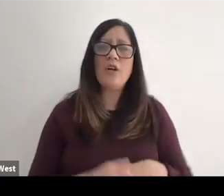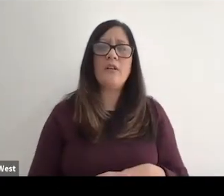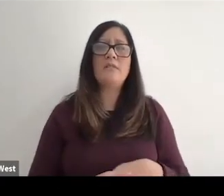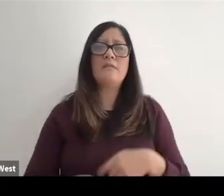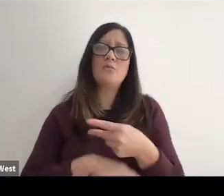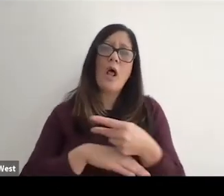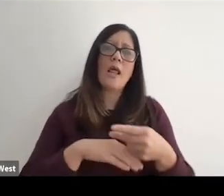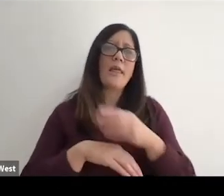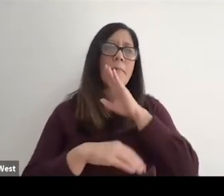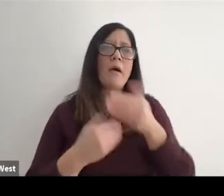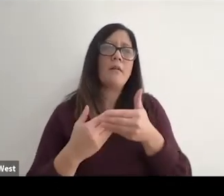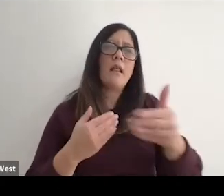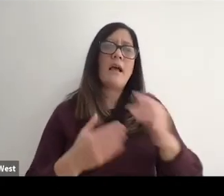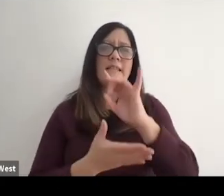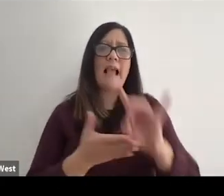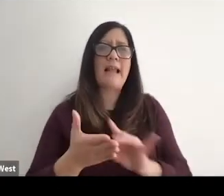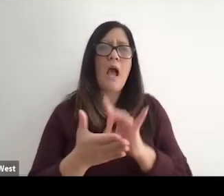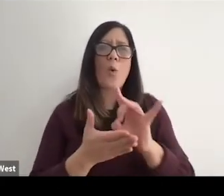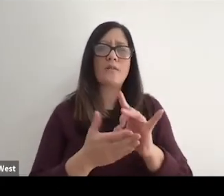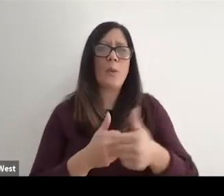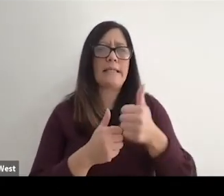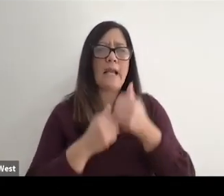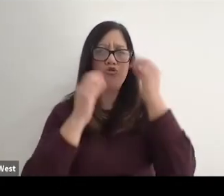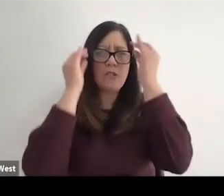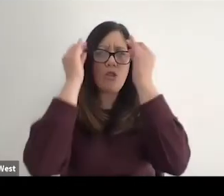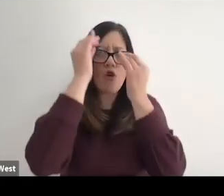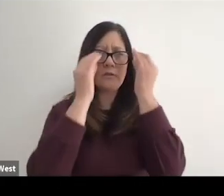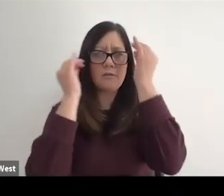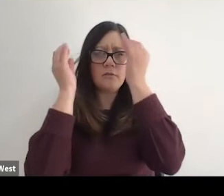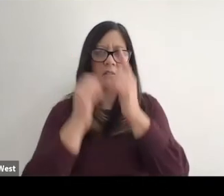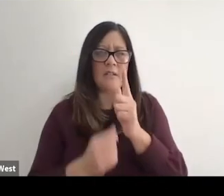So there I lay in that bed for the next 8 hours with my dangerous thoughts.